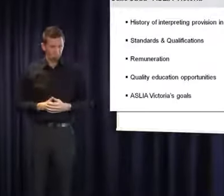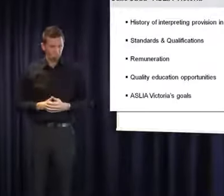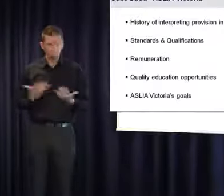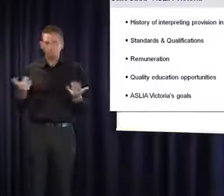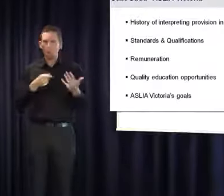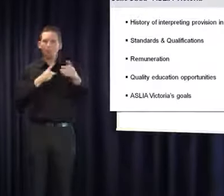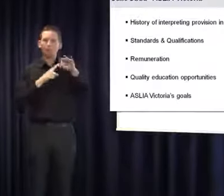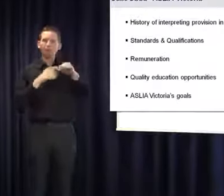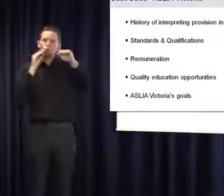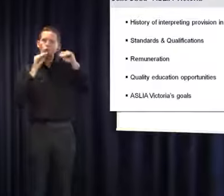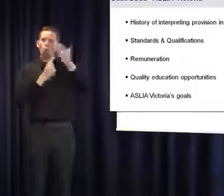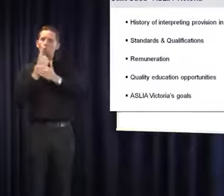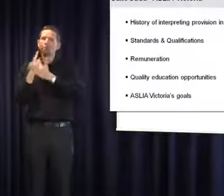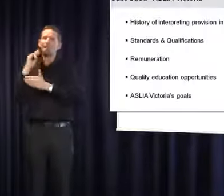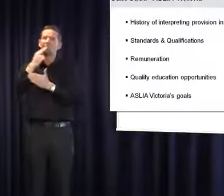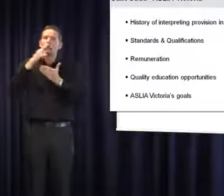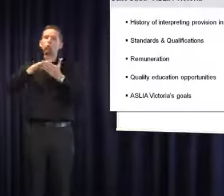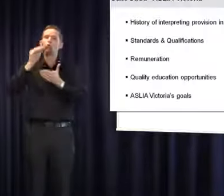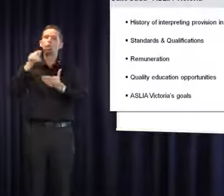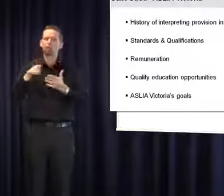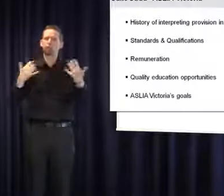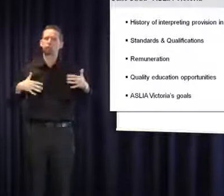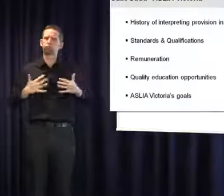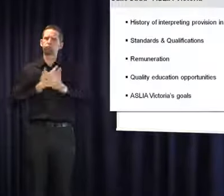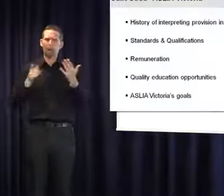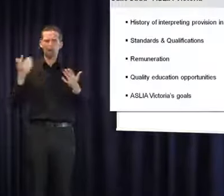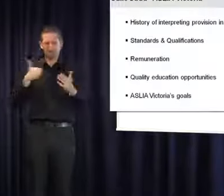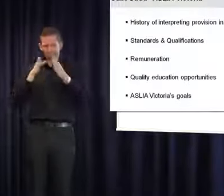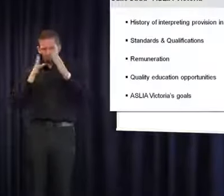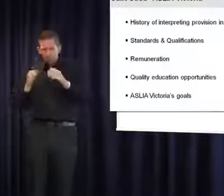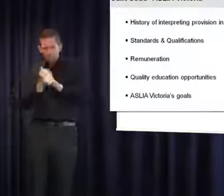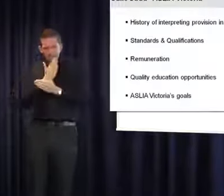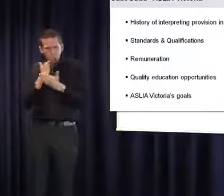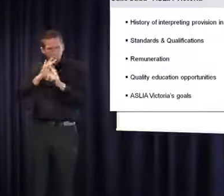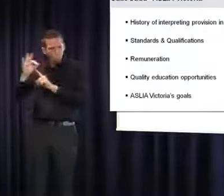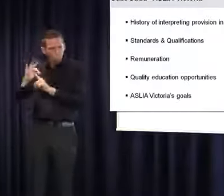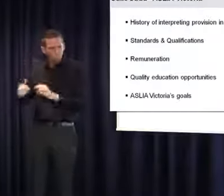for deaf students needs to be a major focus for us all. The ratio of one interpreter to